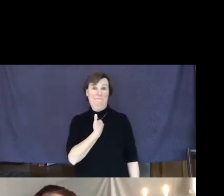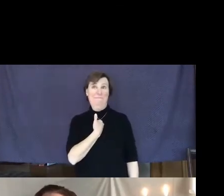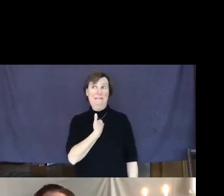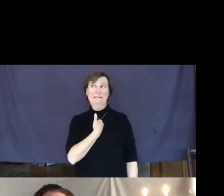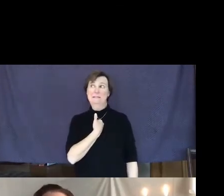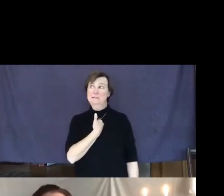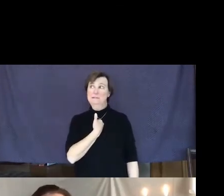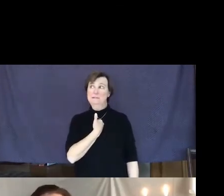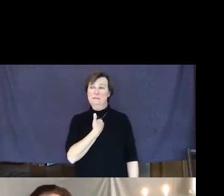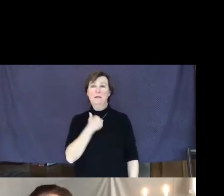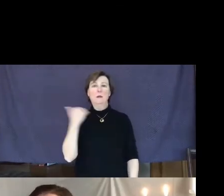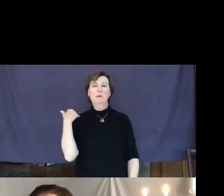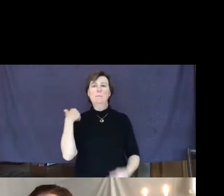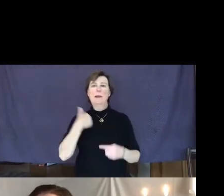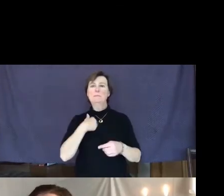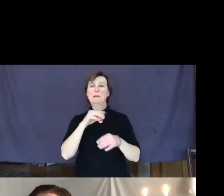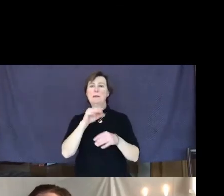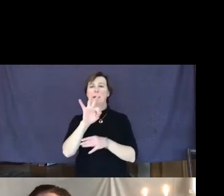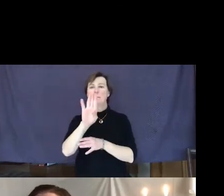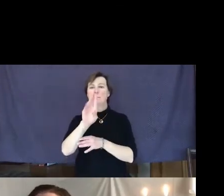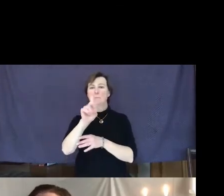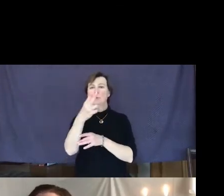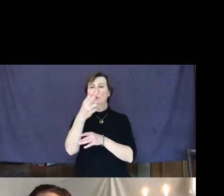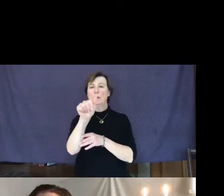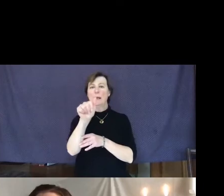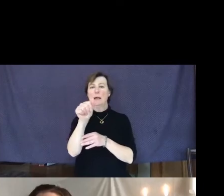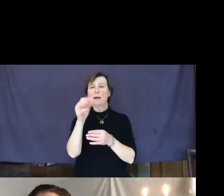Buddha monks. They go around with their empty bowls